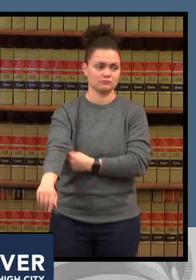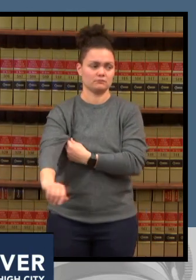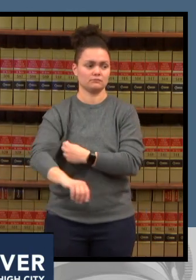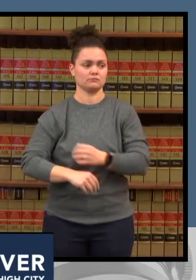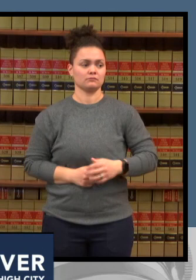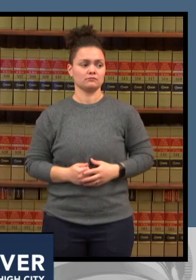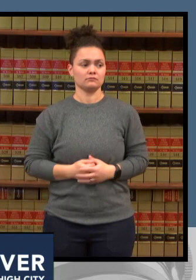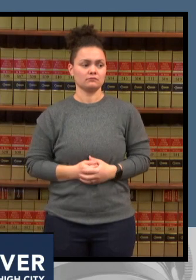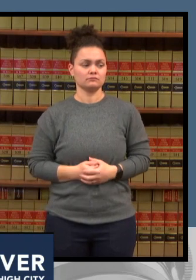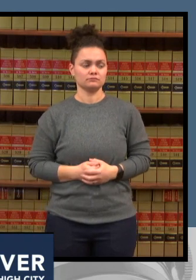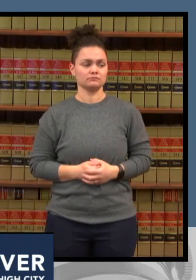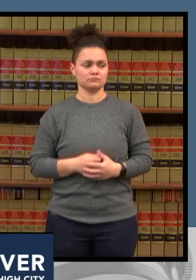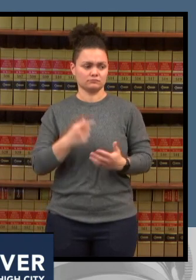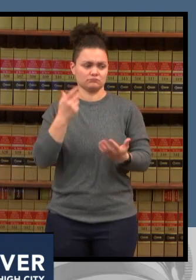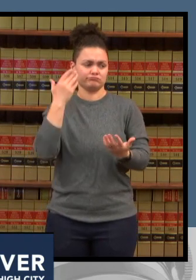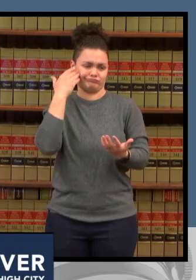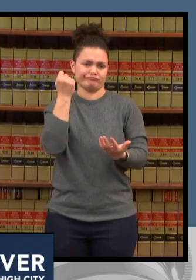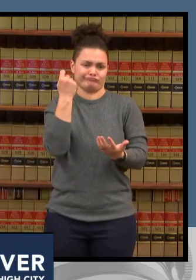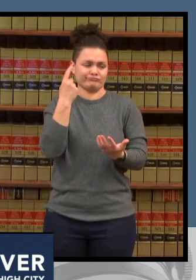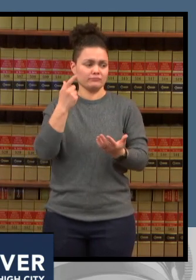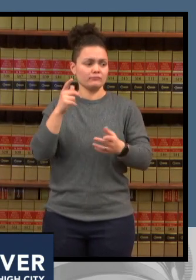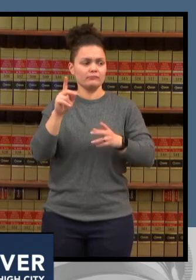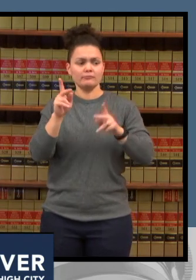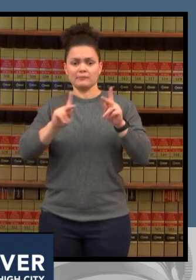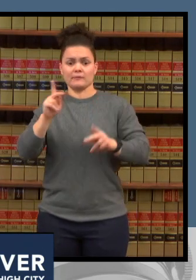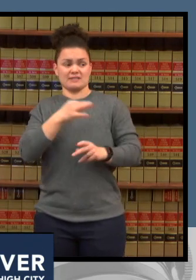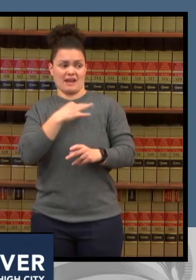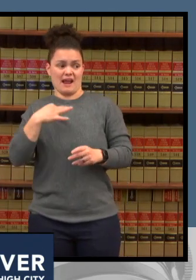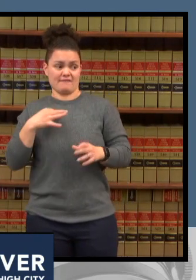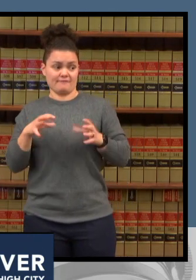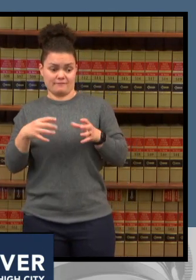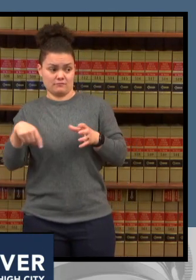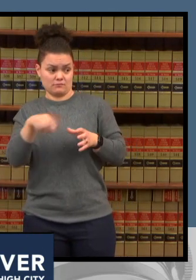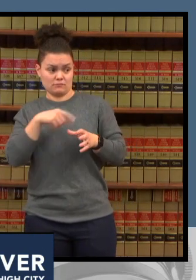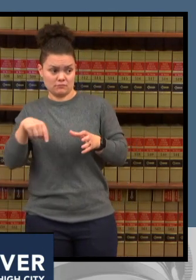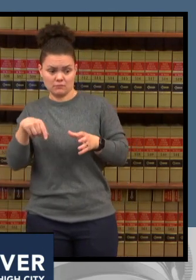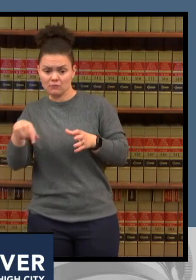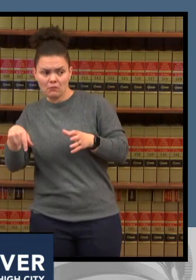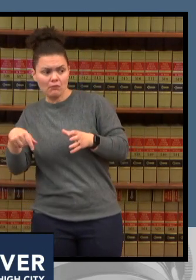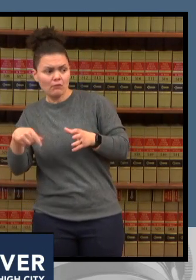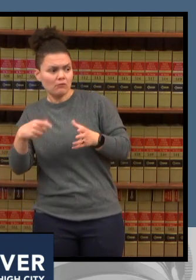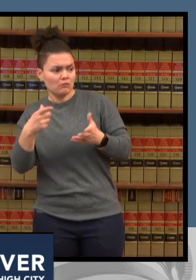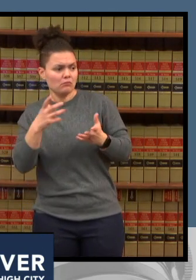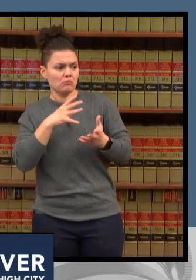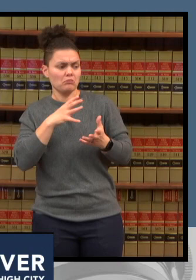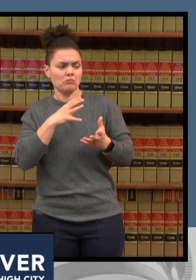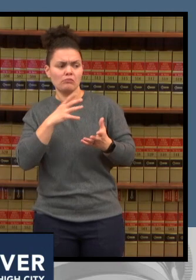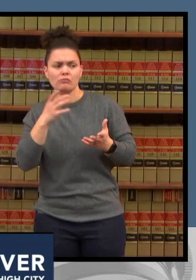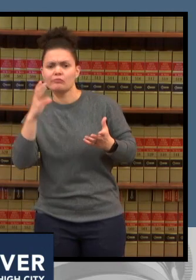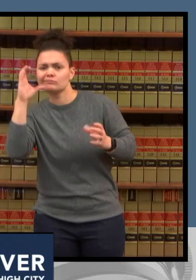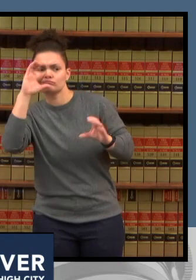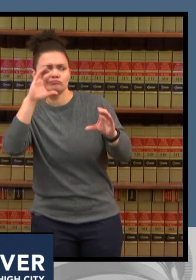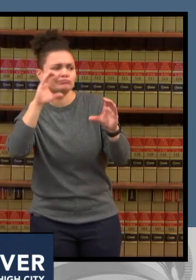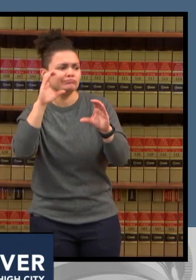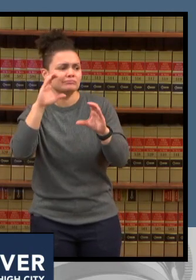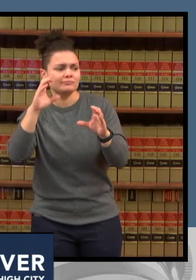doing that secret chopper effort can can find a place to get tested uh within 24 to 48 hours that